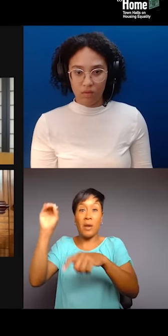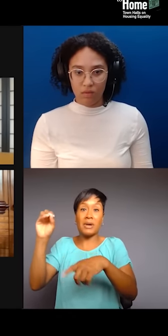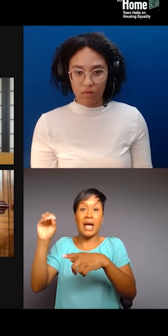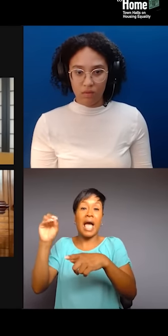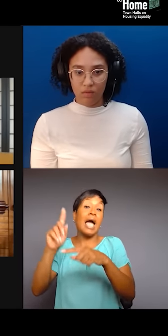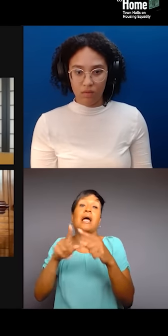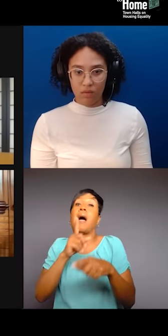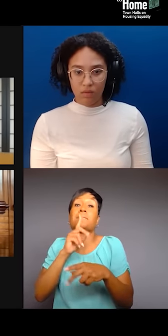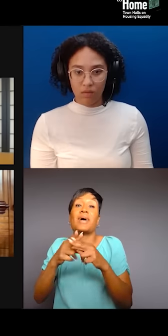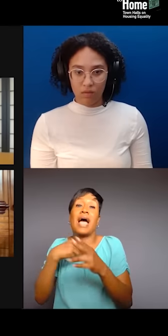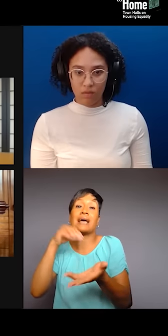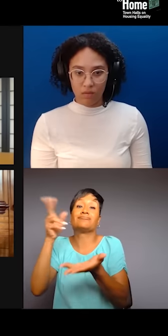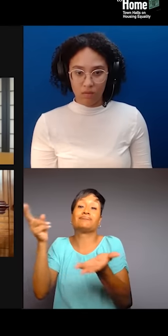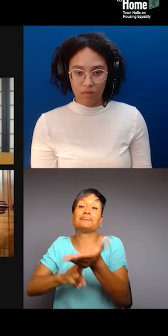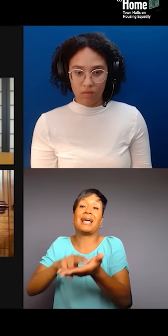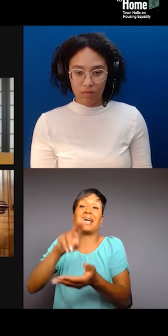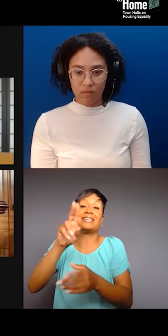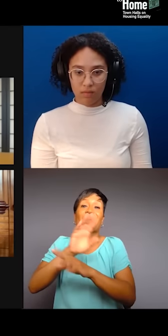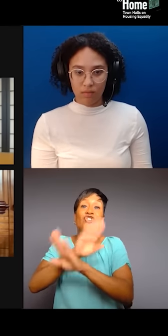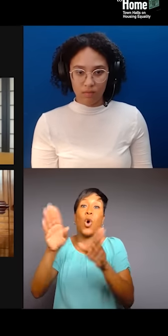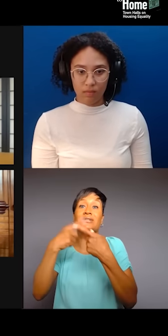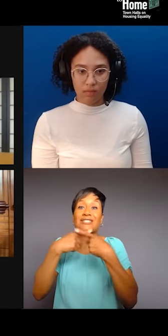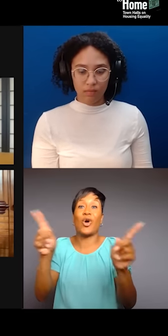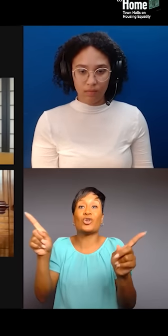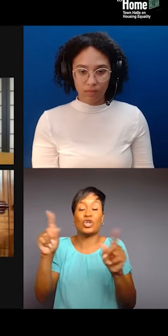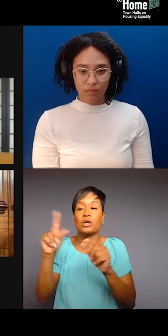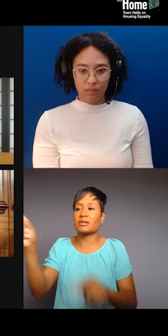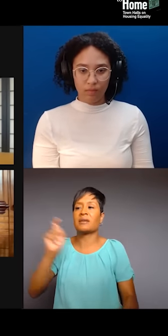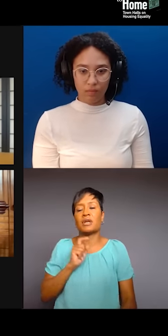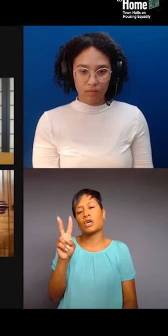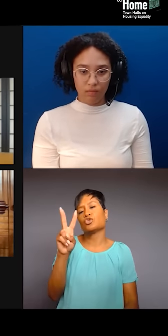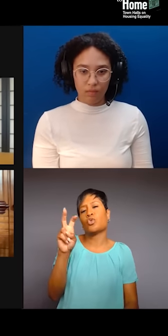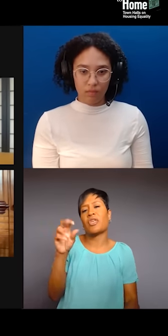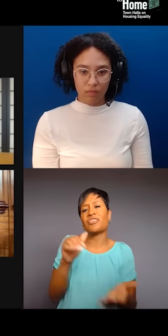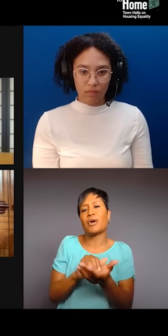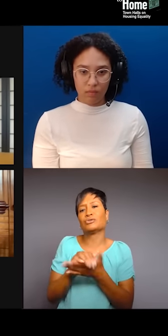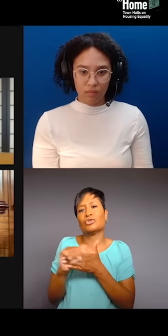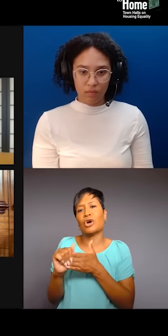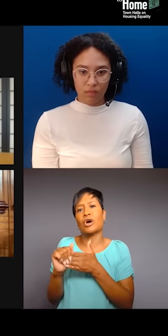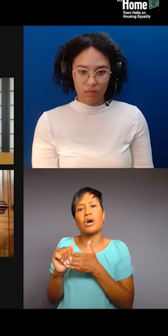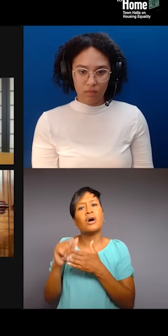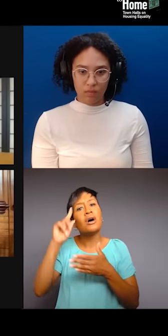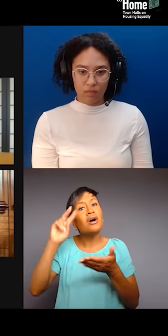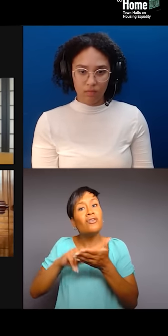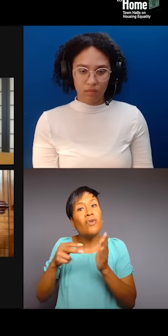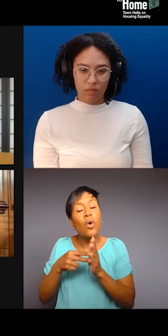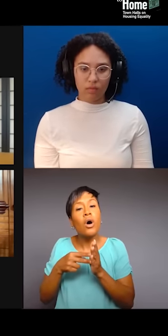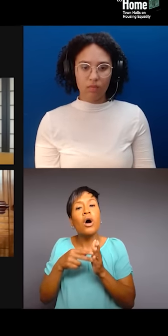but they've given me $200,000 to do a mobile museum, right? But it's people out here who will help you.